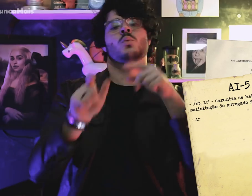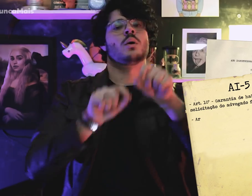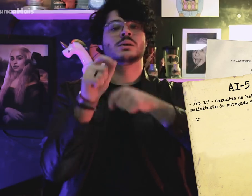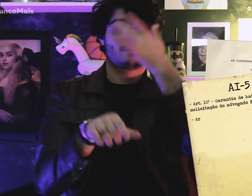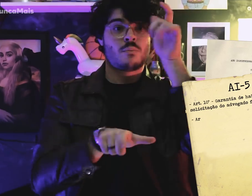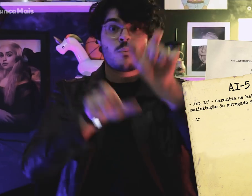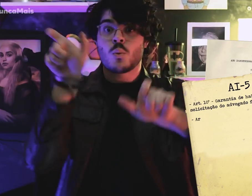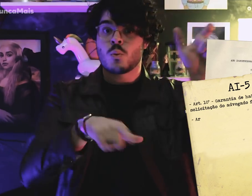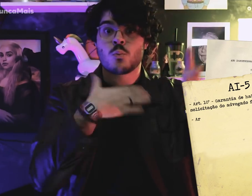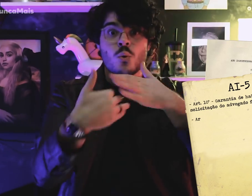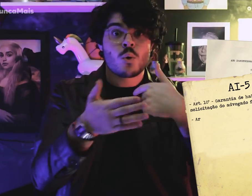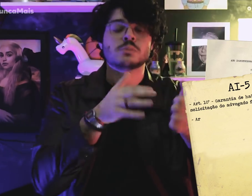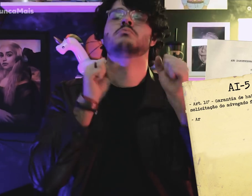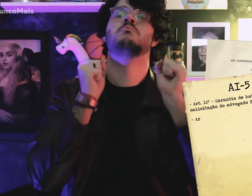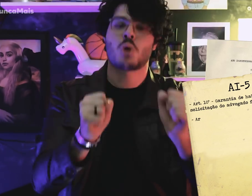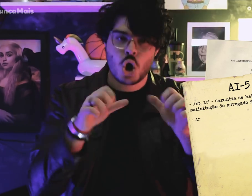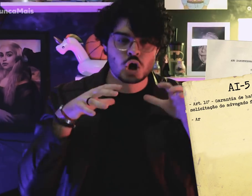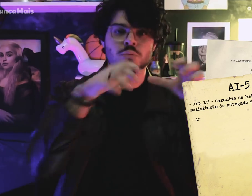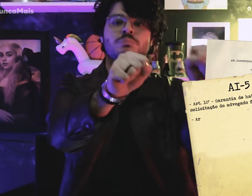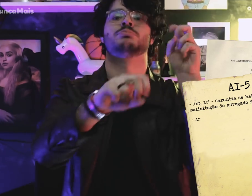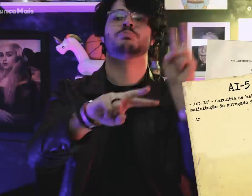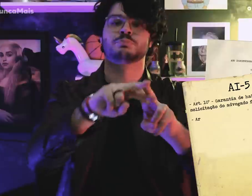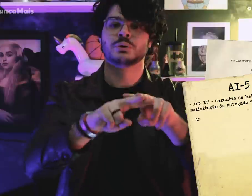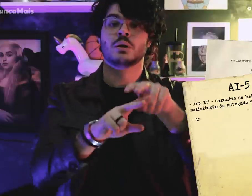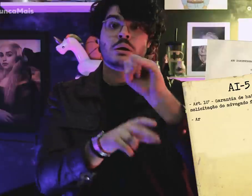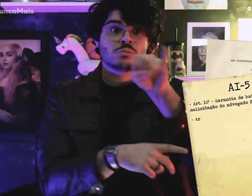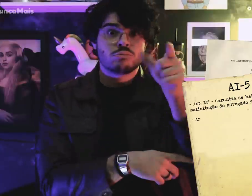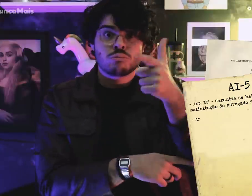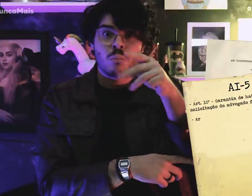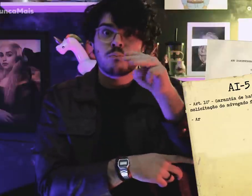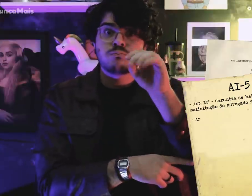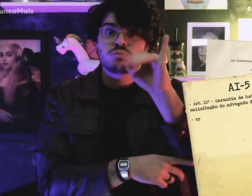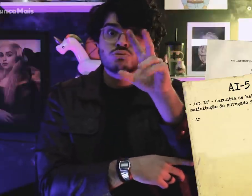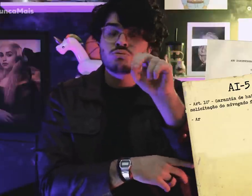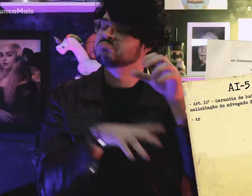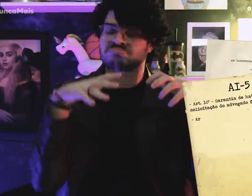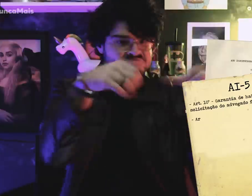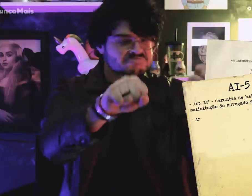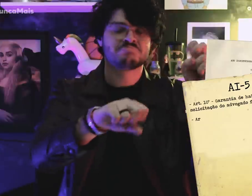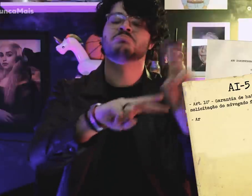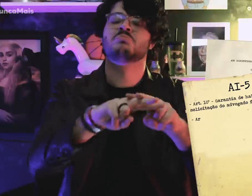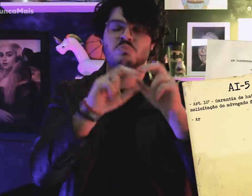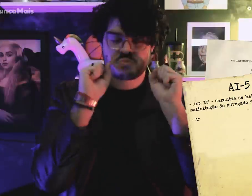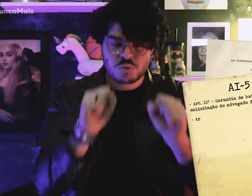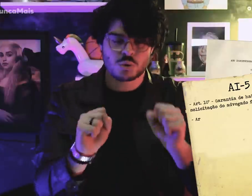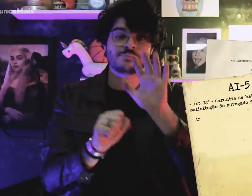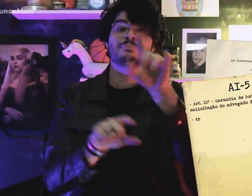People could be trapped even for no reason,